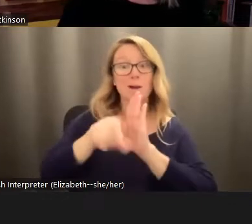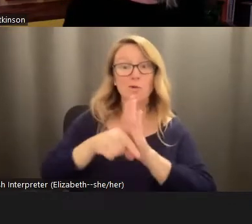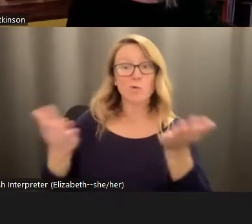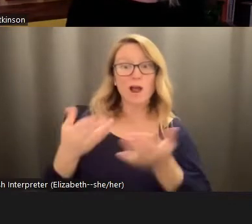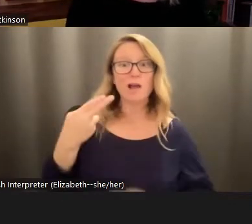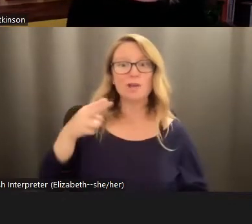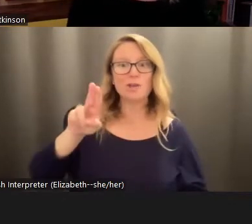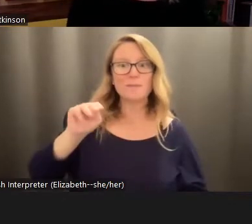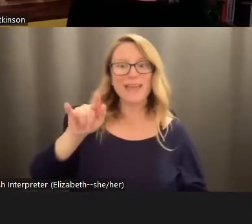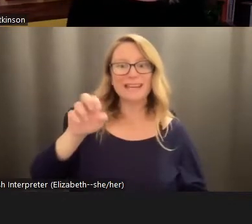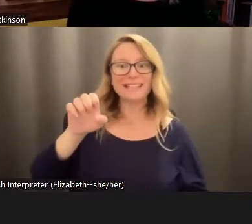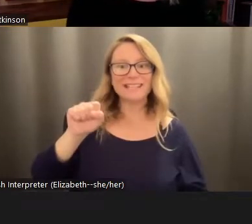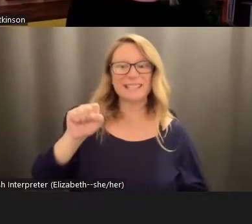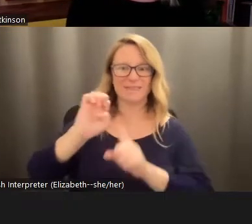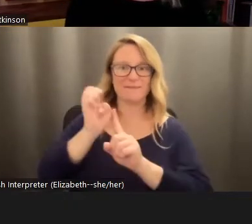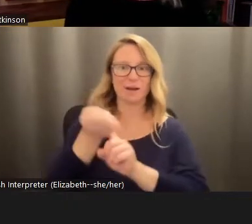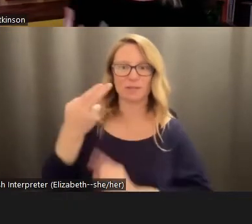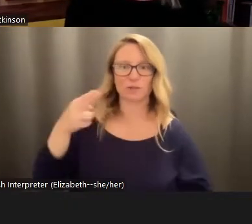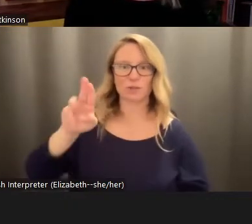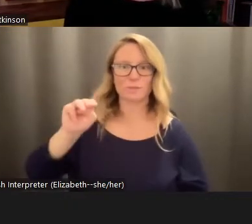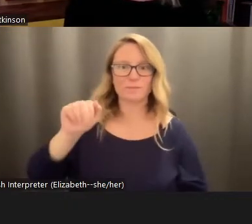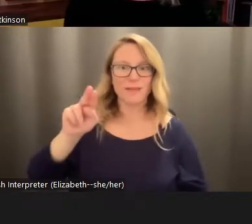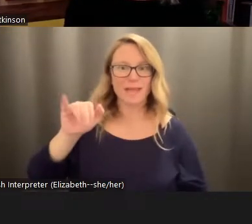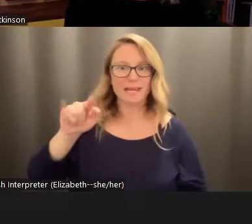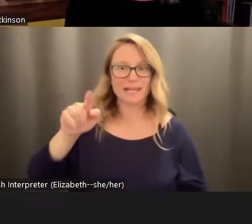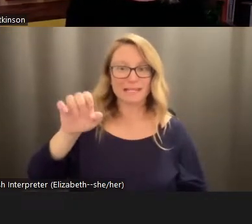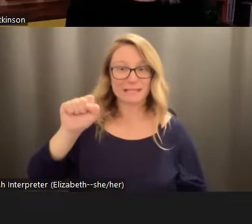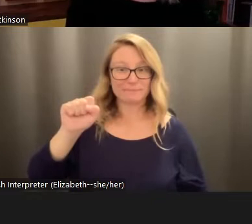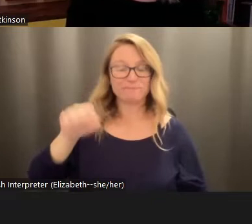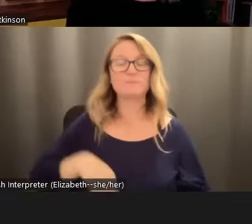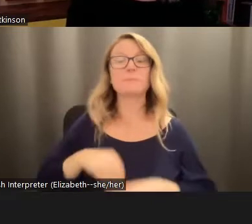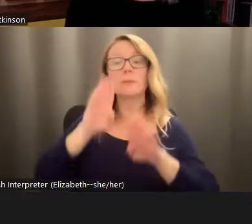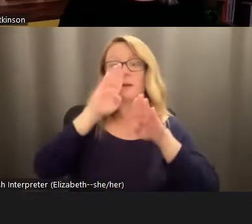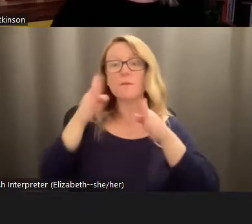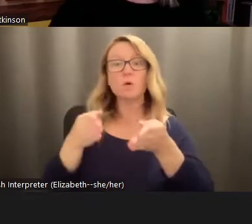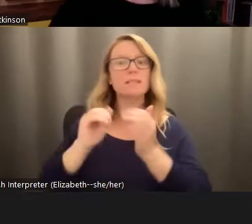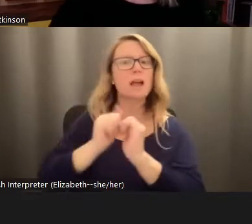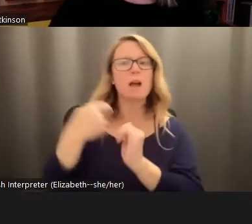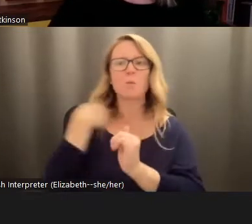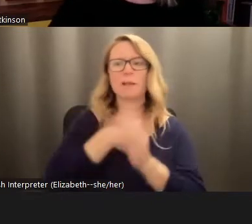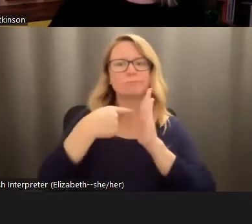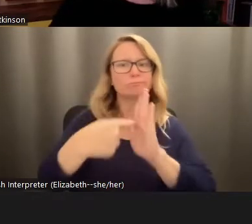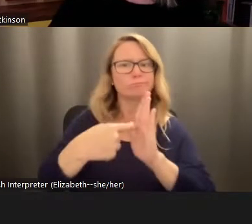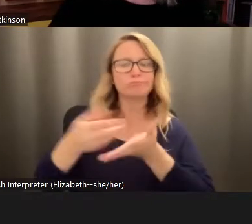Environmental Humanities more specifically, which focuses on how we represent and engage with the natural world through